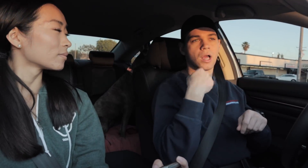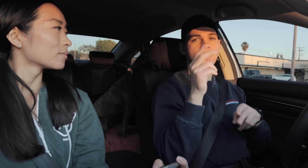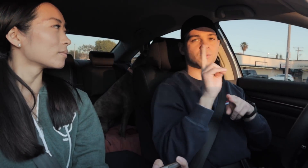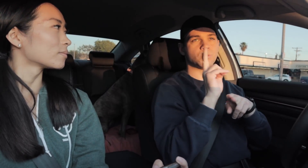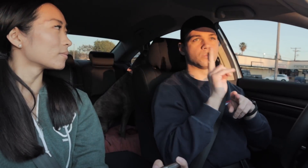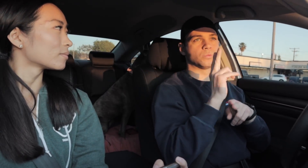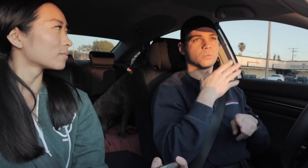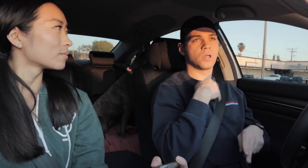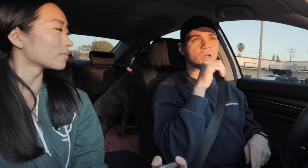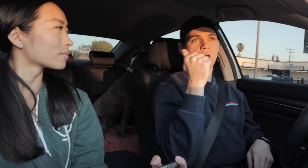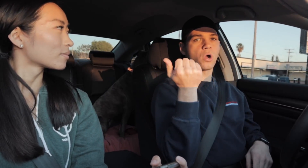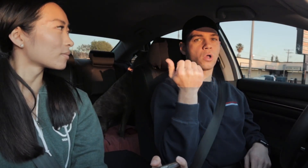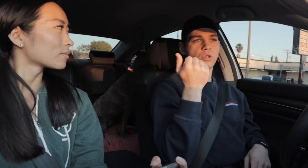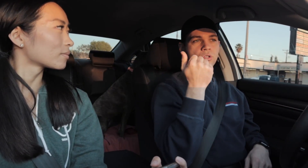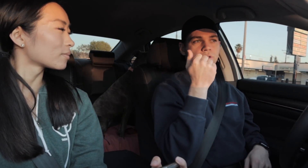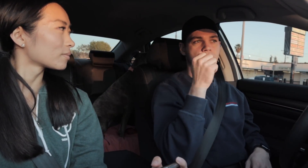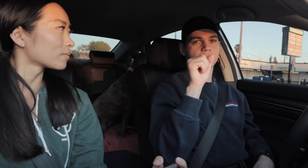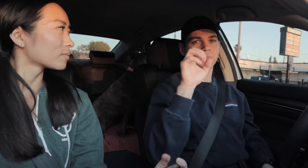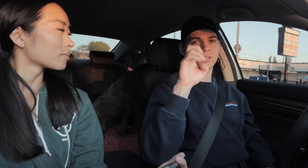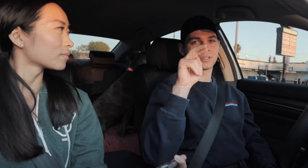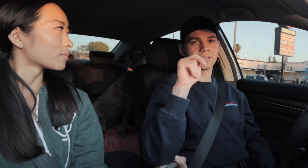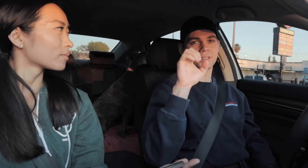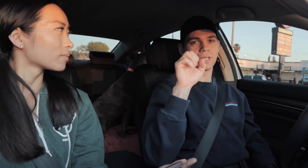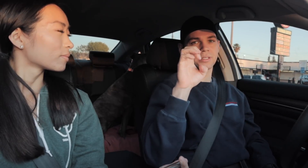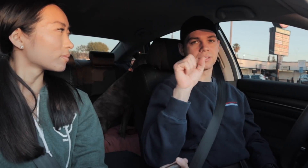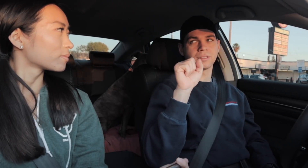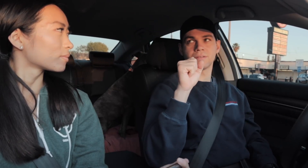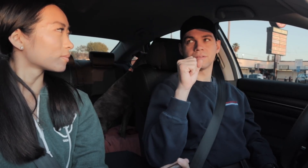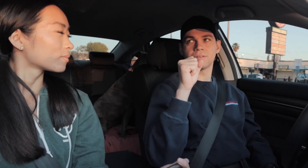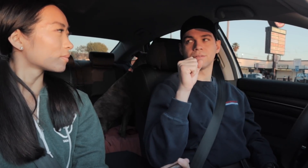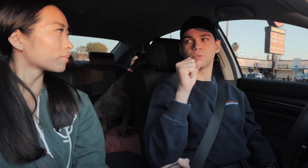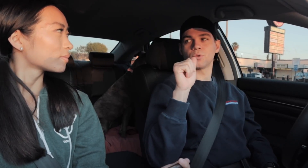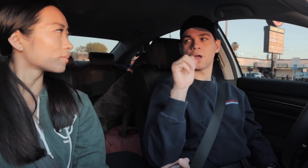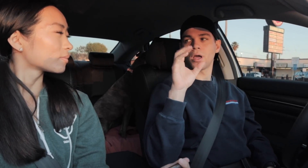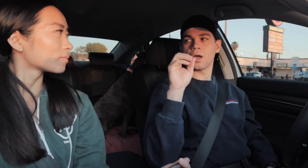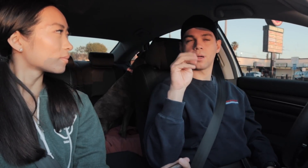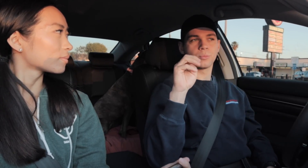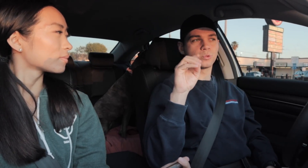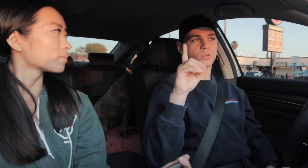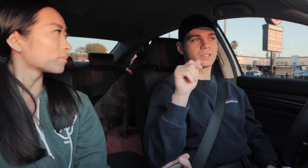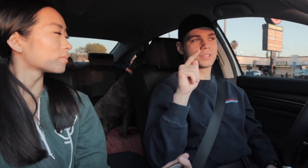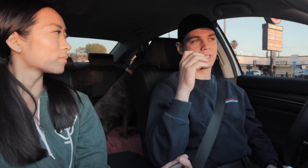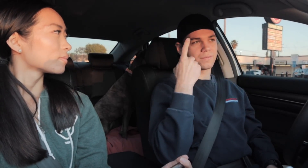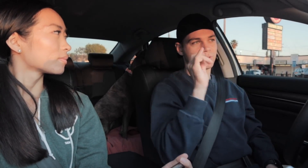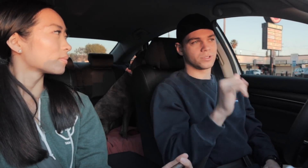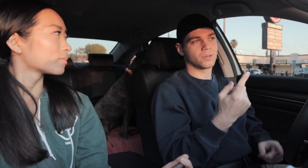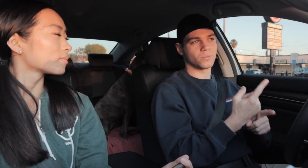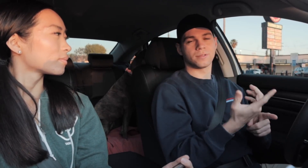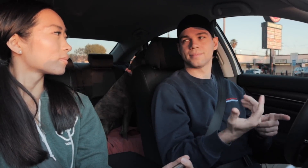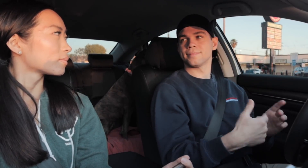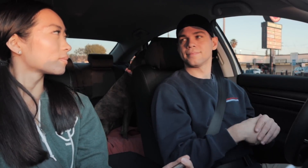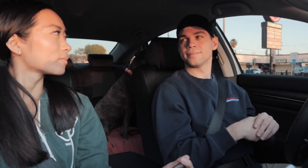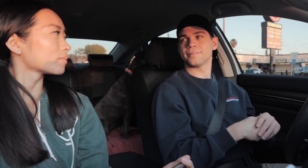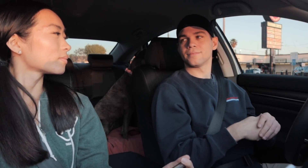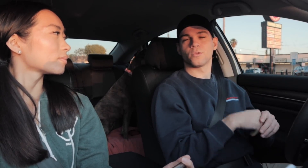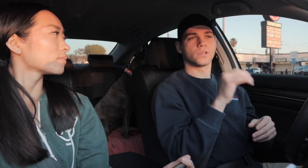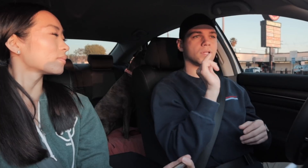I use my other senses to accomodate for that right E: mmhm